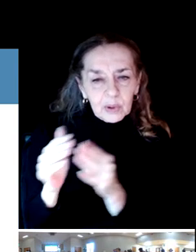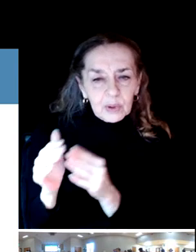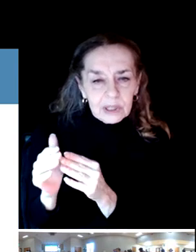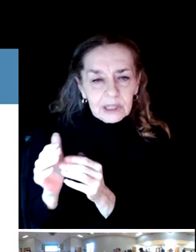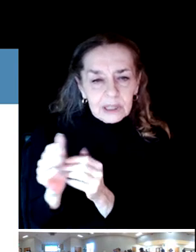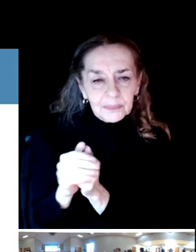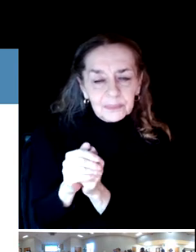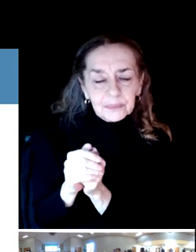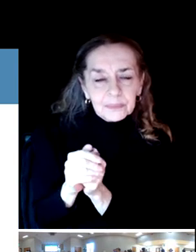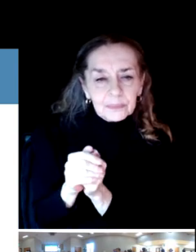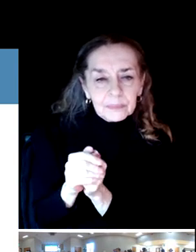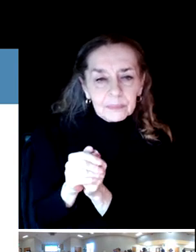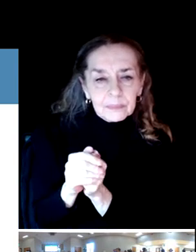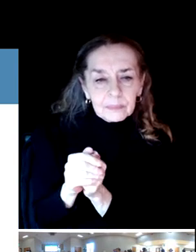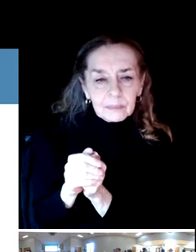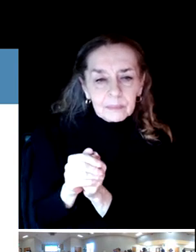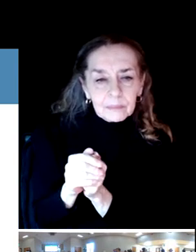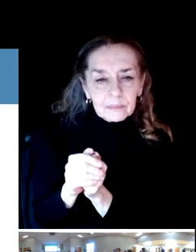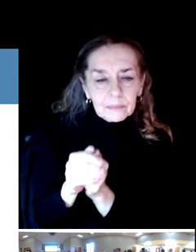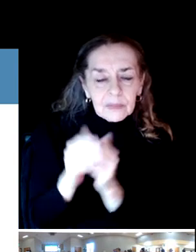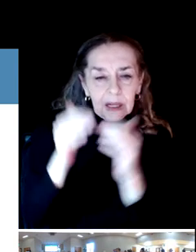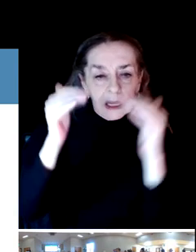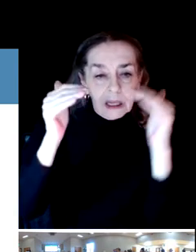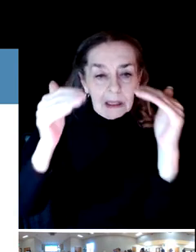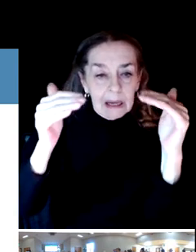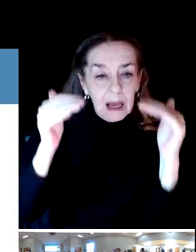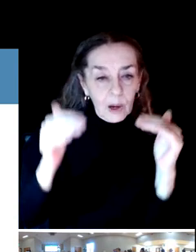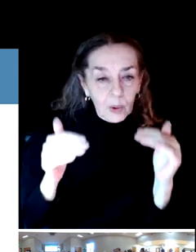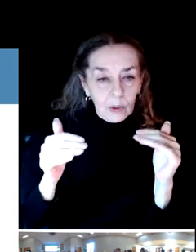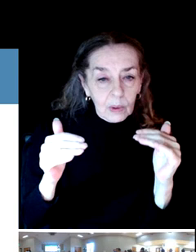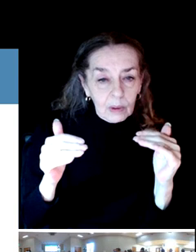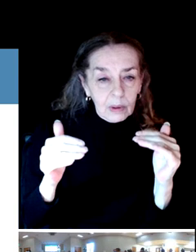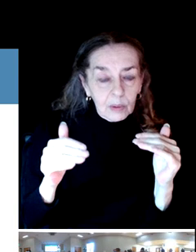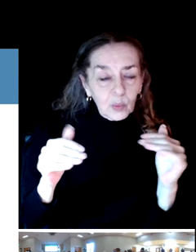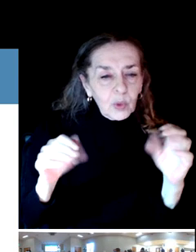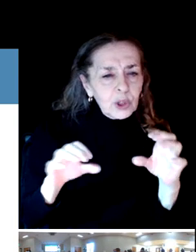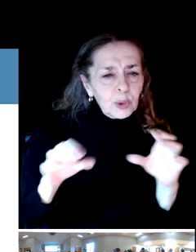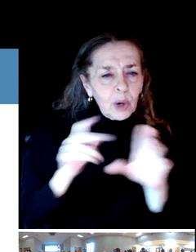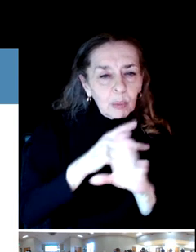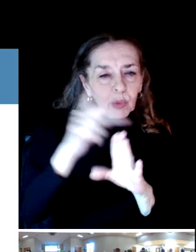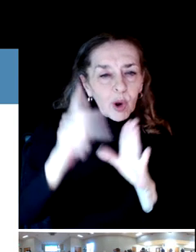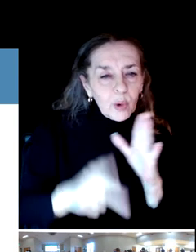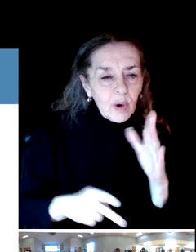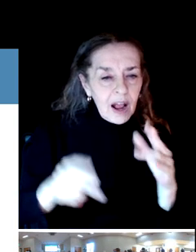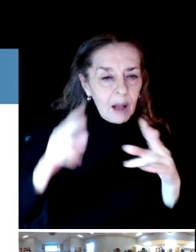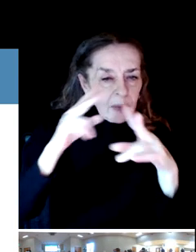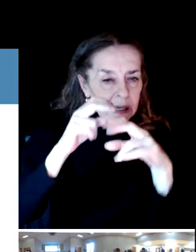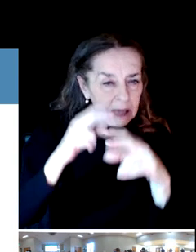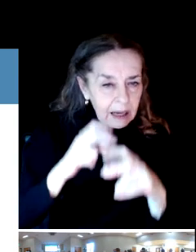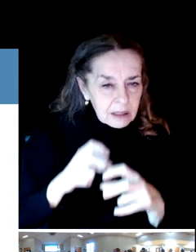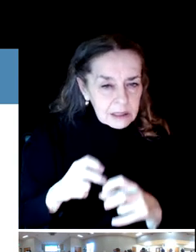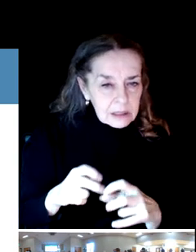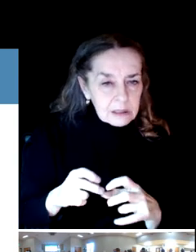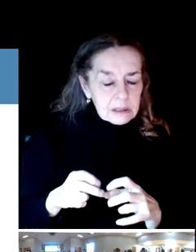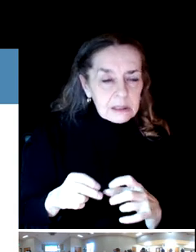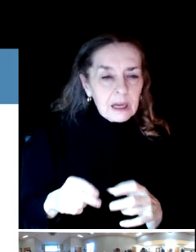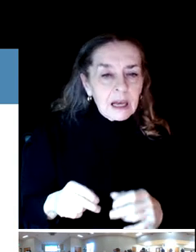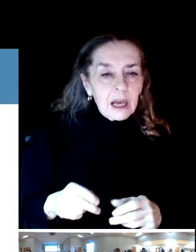From there, we go on to the program analysis and we'll take a deep dive into the recreation program.